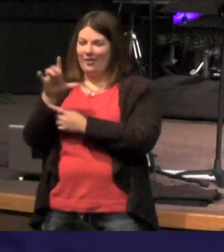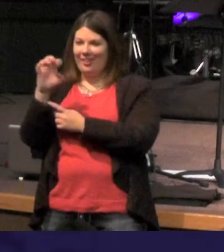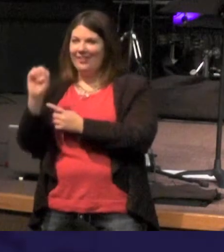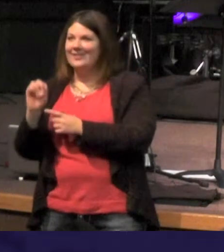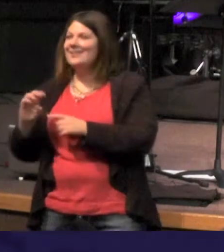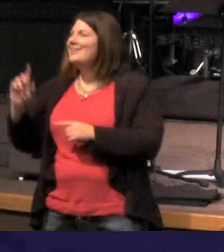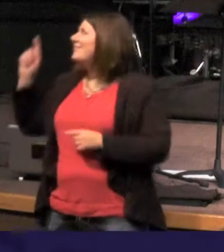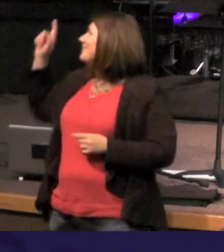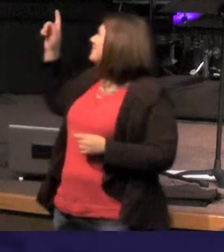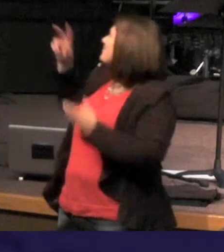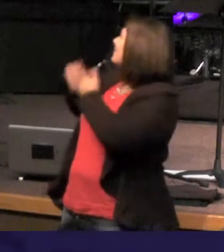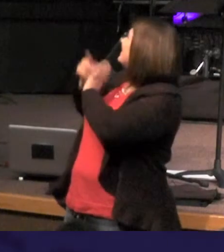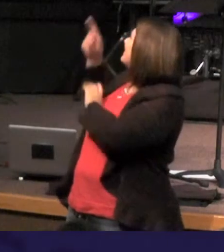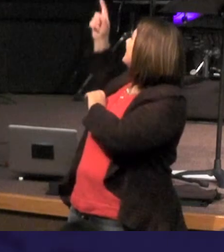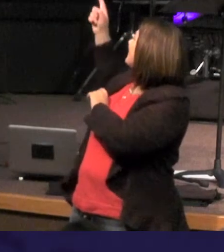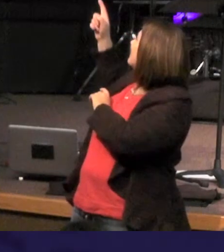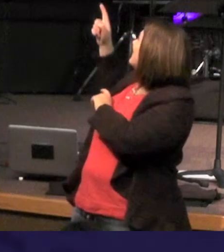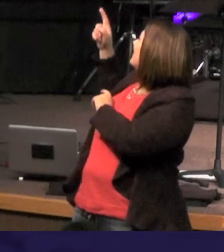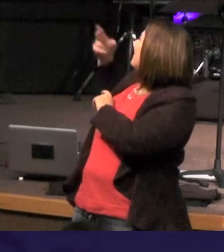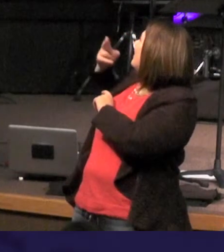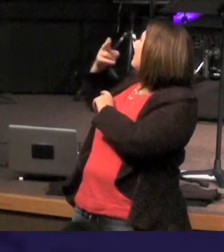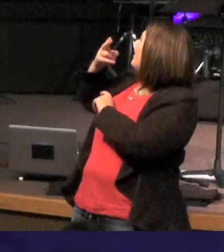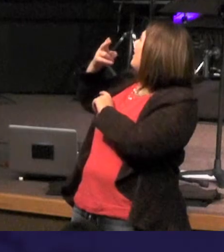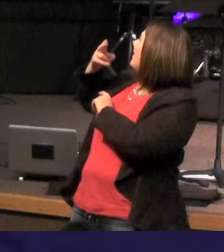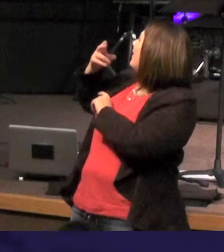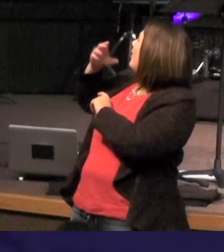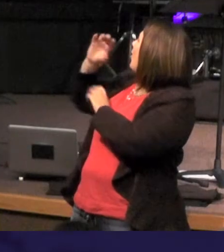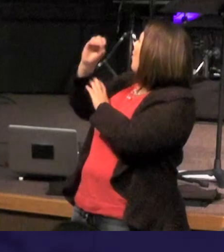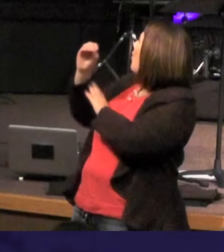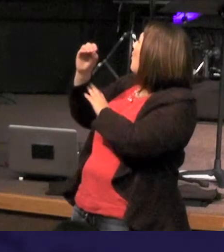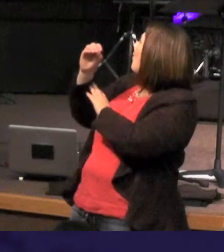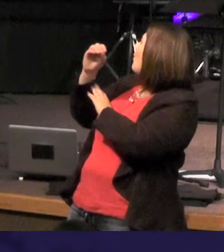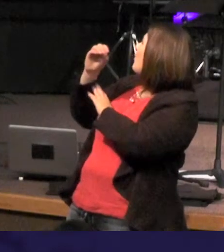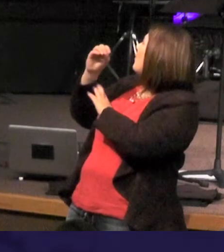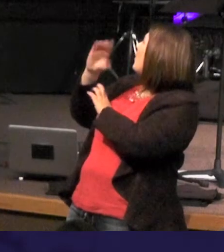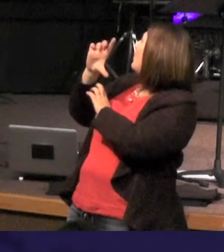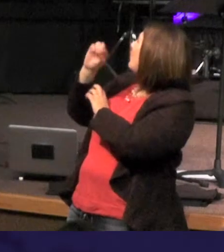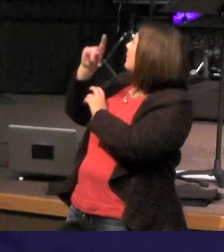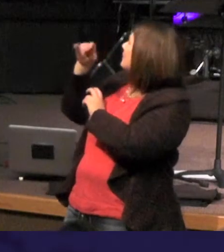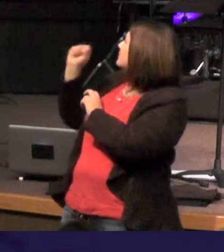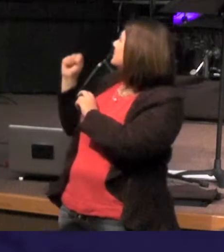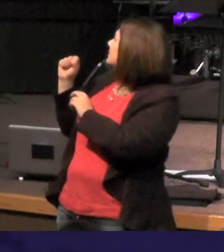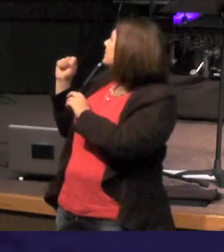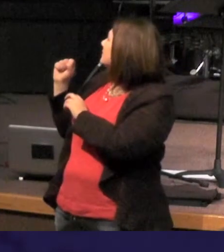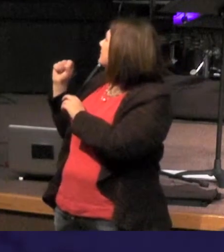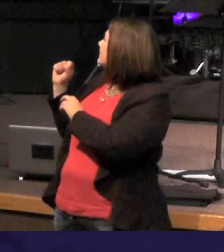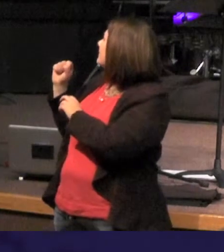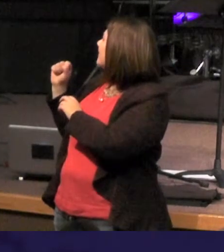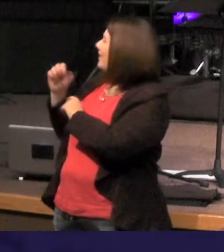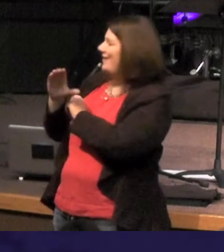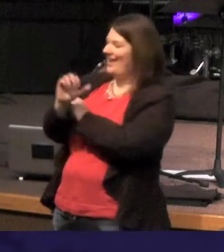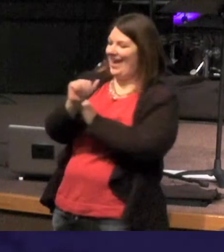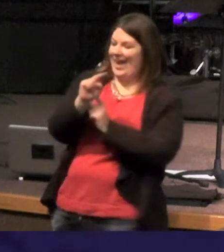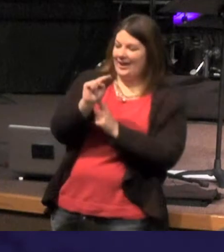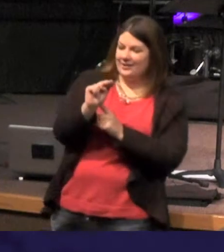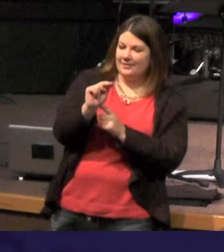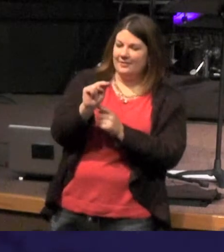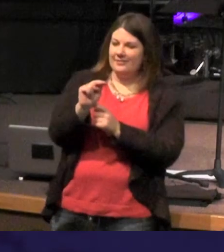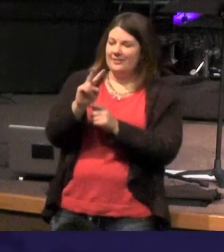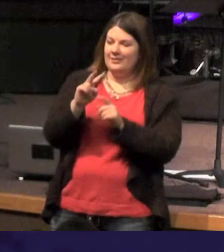the word- a definite predicate nominative has an article when it follows a verb now the word "and" is the verb the word was and so